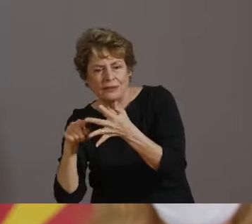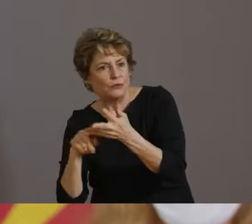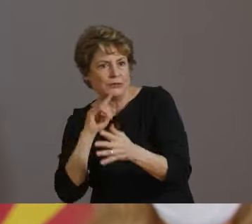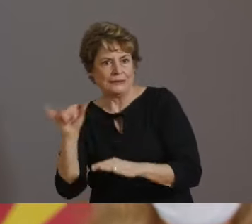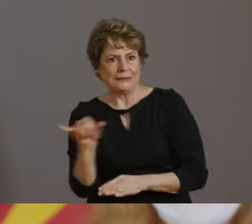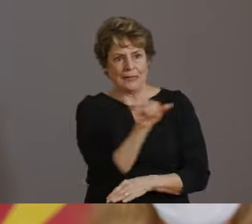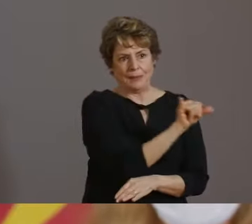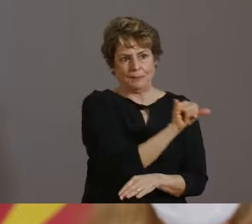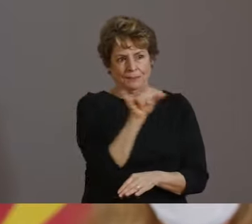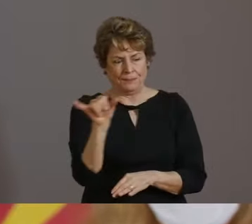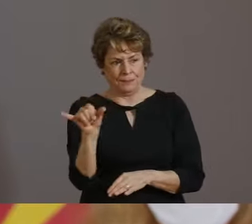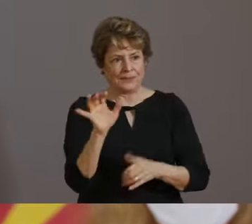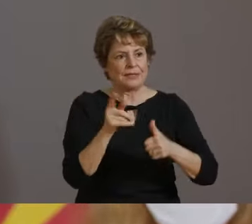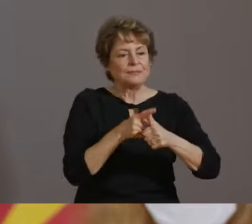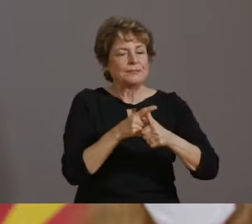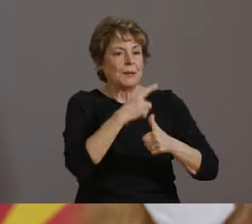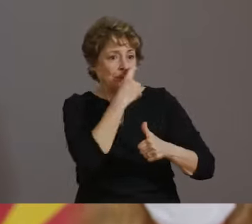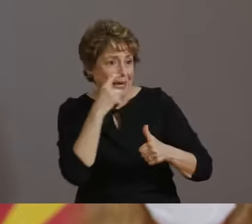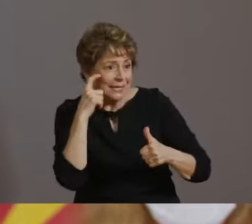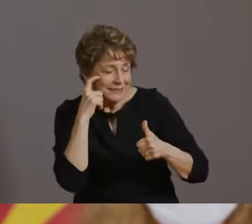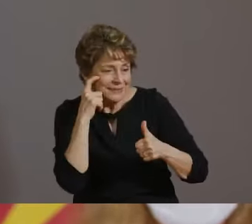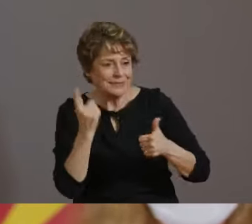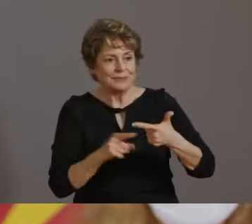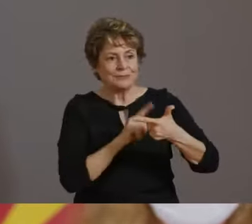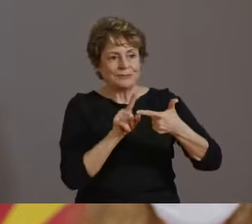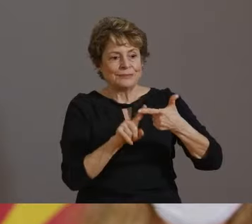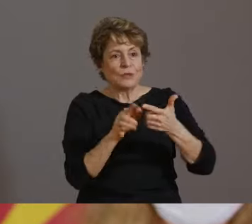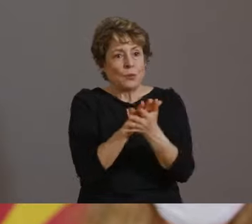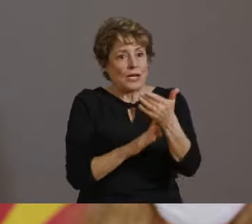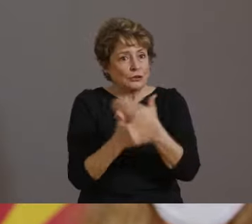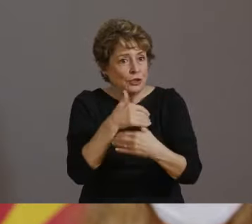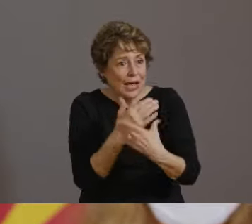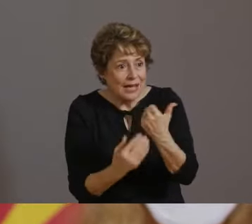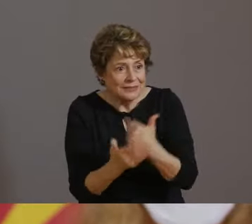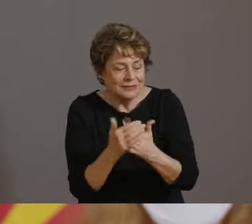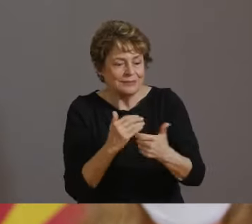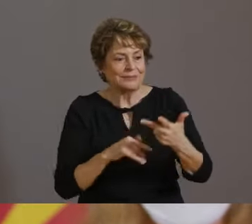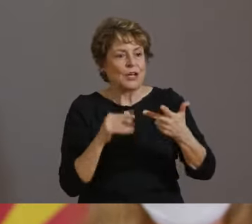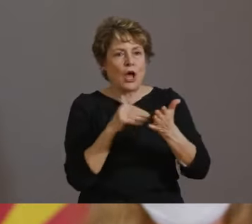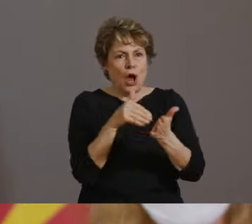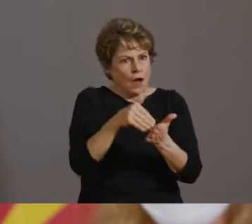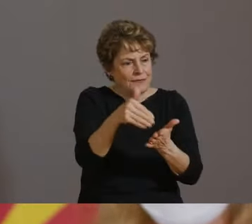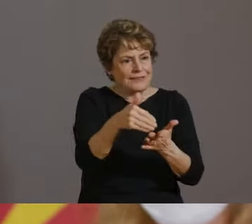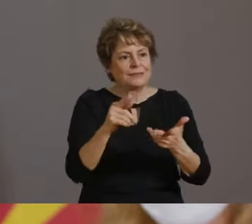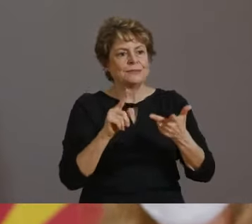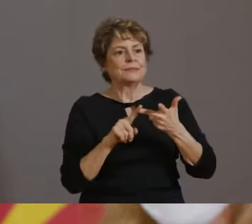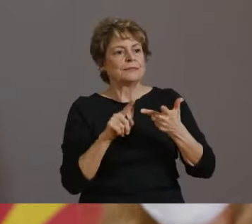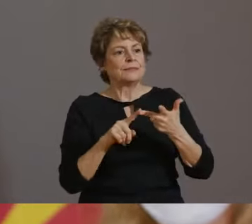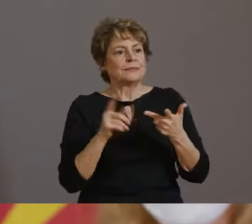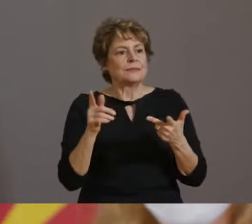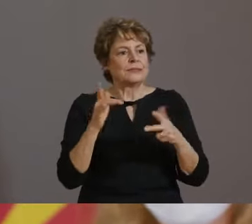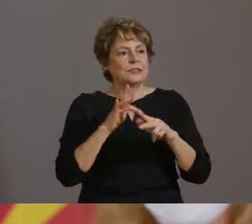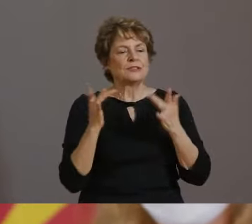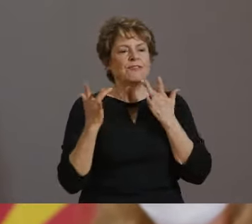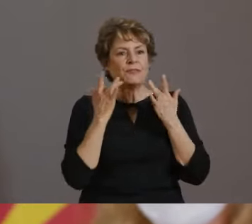UP, WASH YOUR HANDS FREQUENTLY, DON'T TOUCH YOUR FACE, NOSE, MOUTH, OR EYES, STAY PHYSICALLY